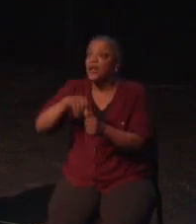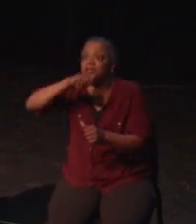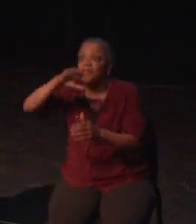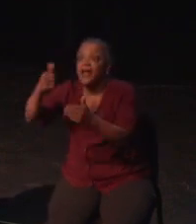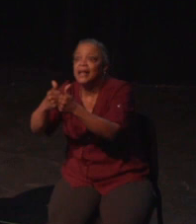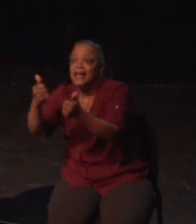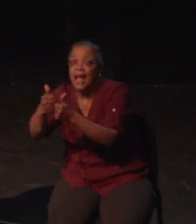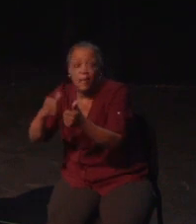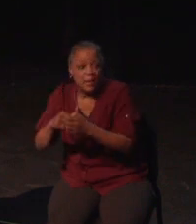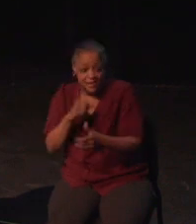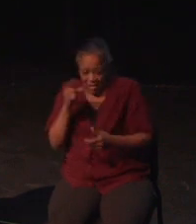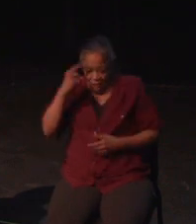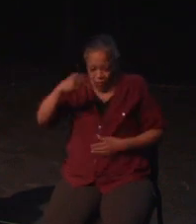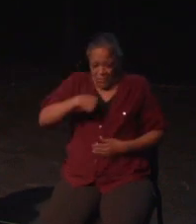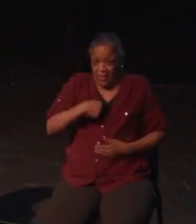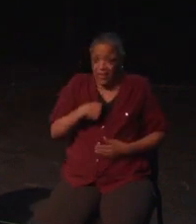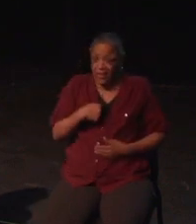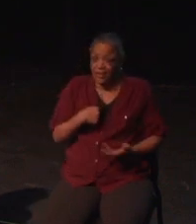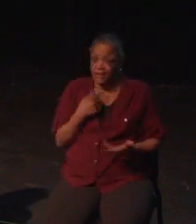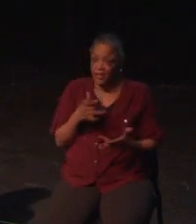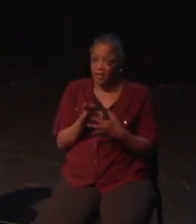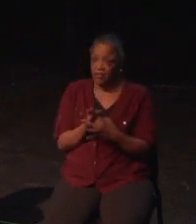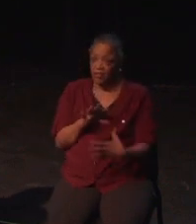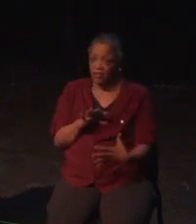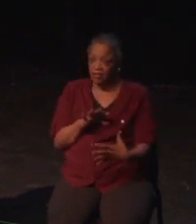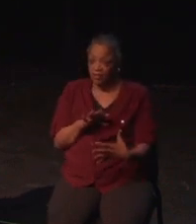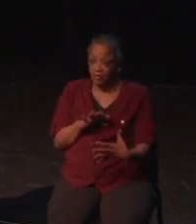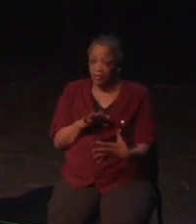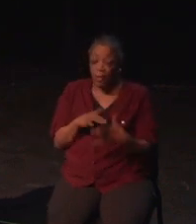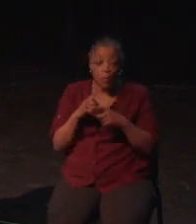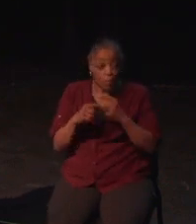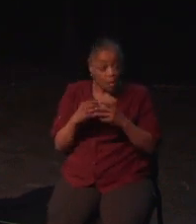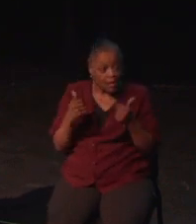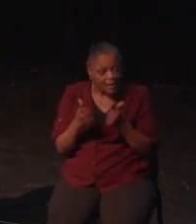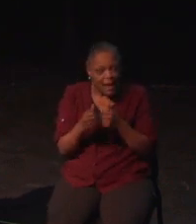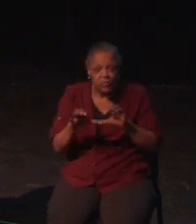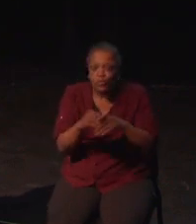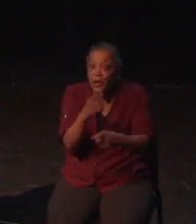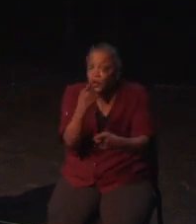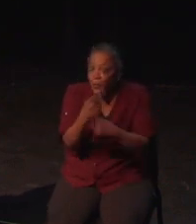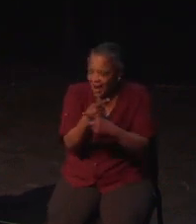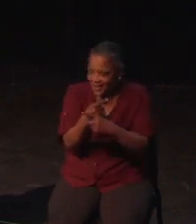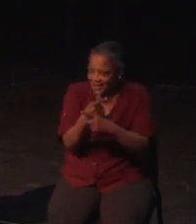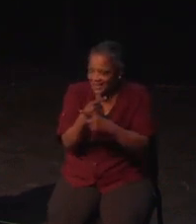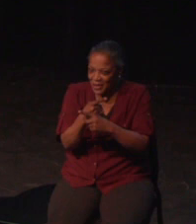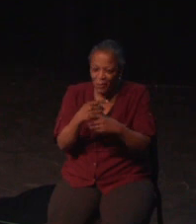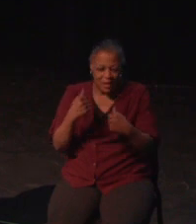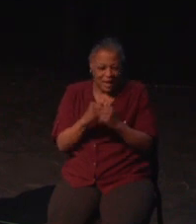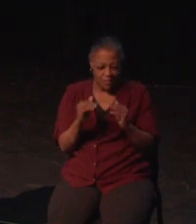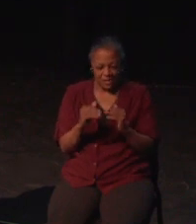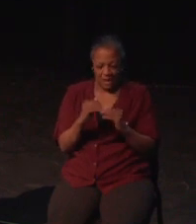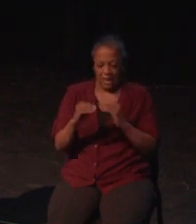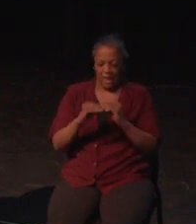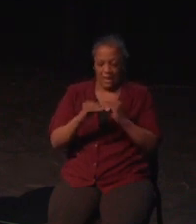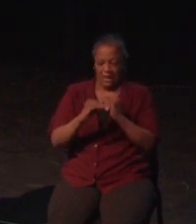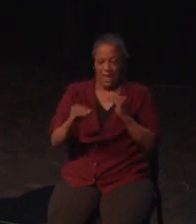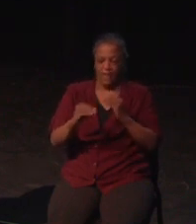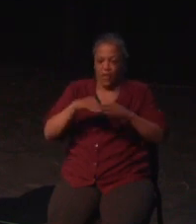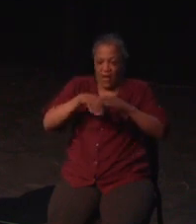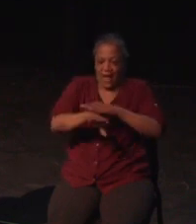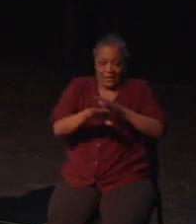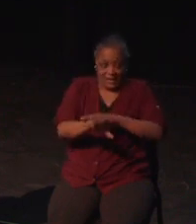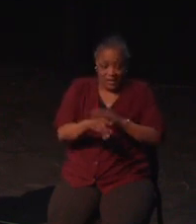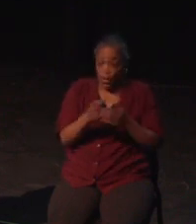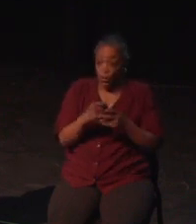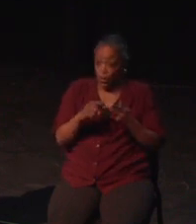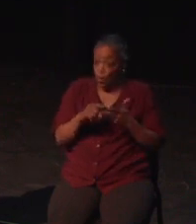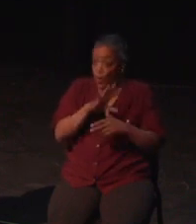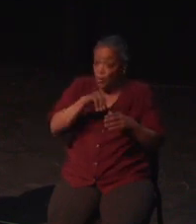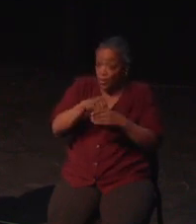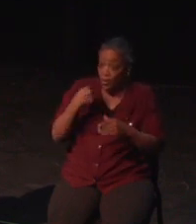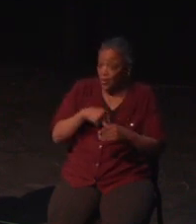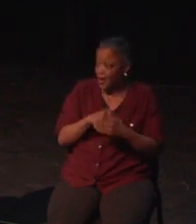But for those of us that have disabilities related to executive function or memory,